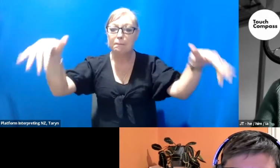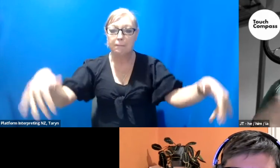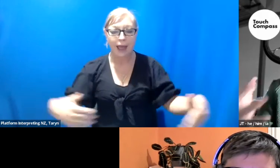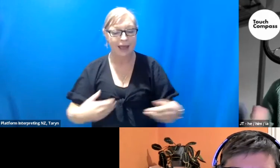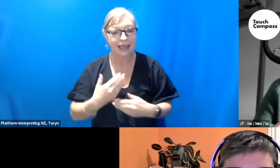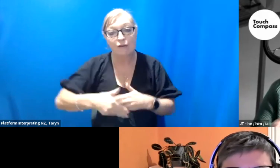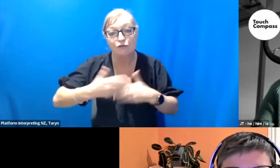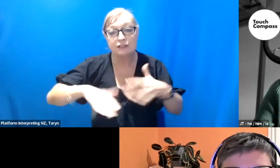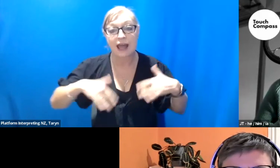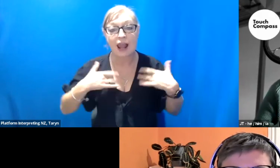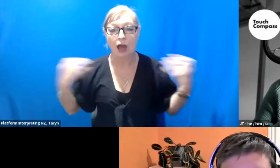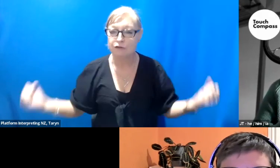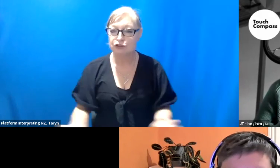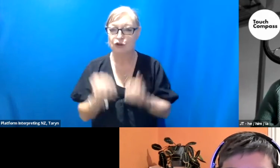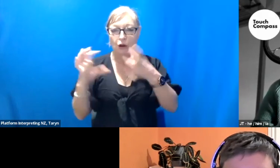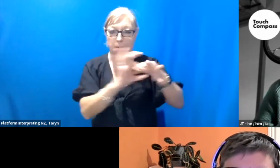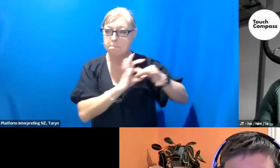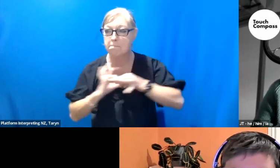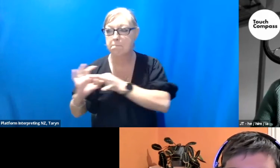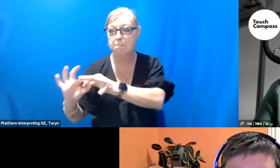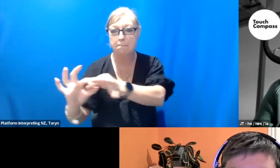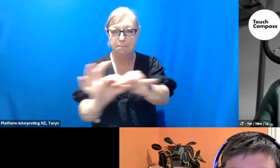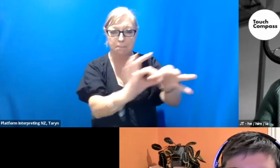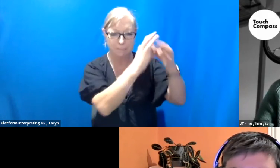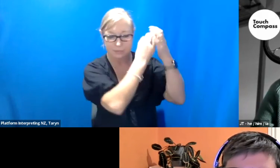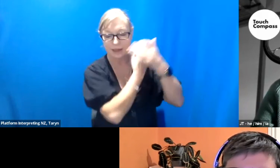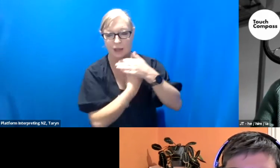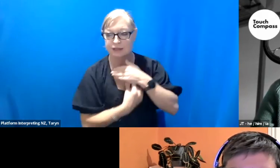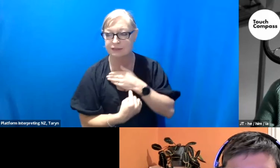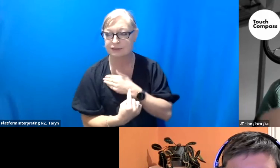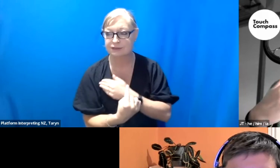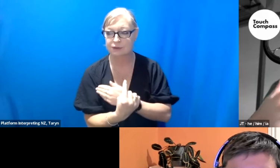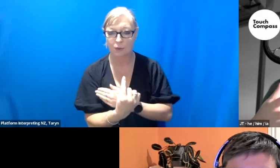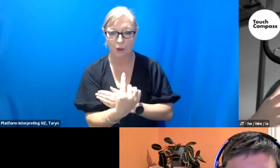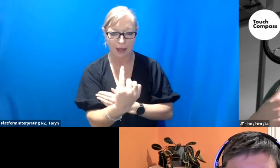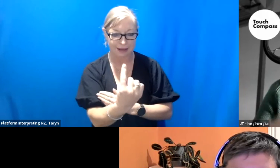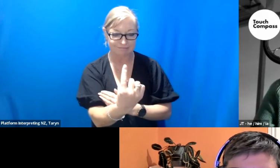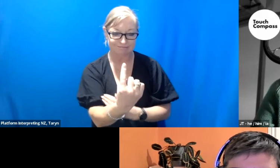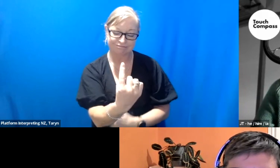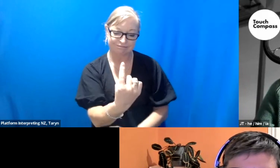stronger and connected in this kōrero, in this conversation. I'm taking these thoughts,